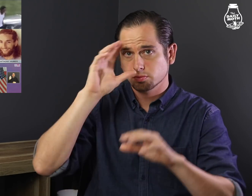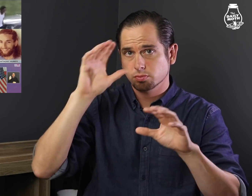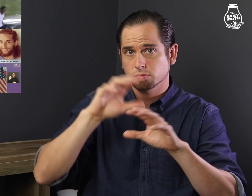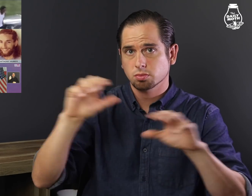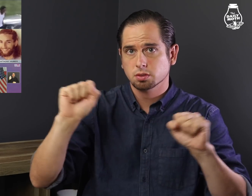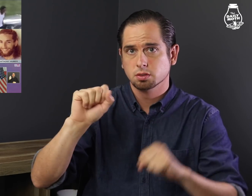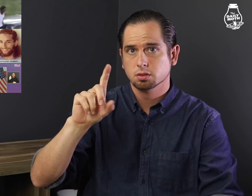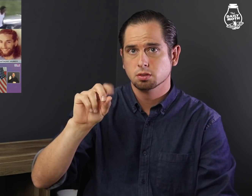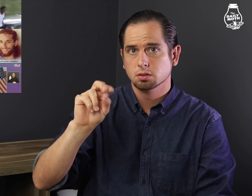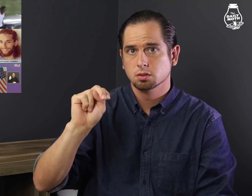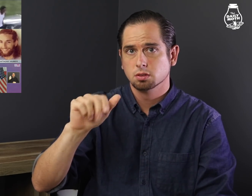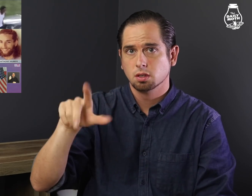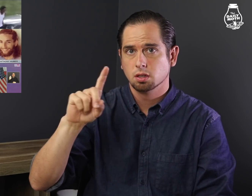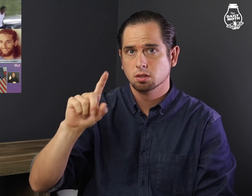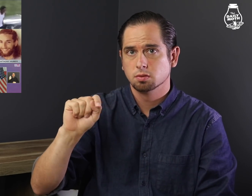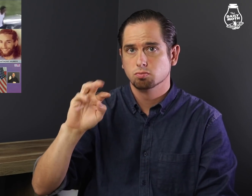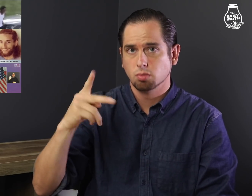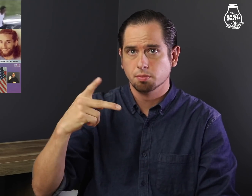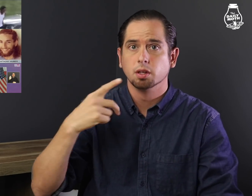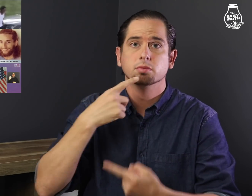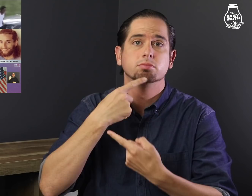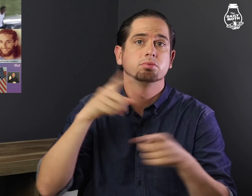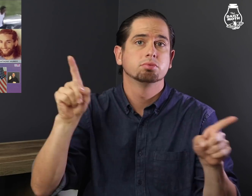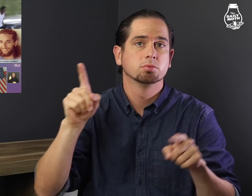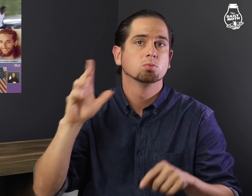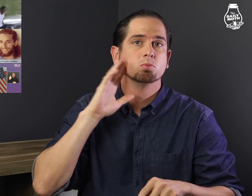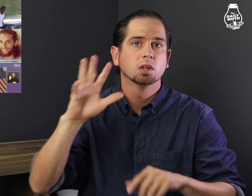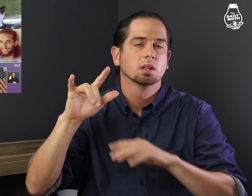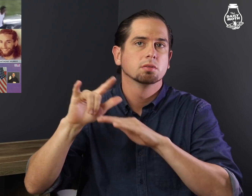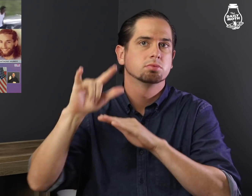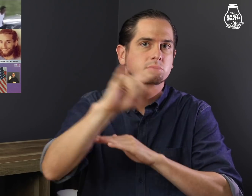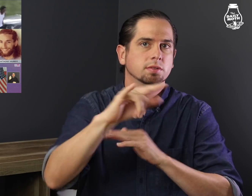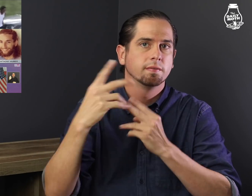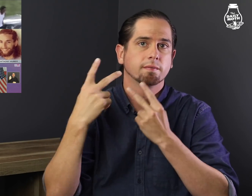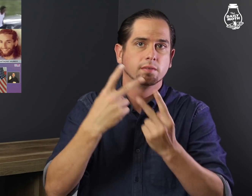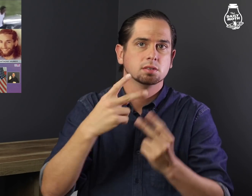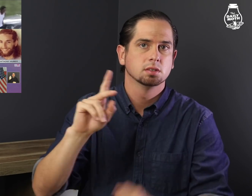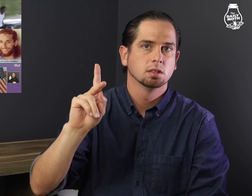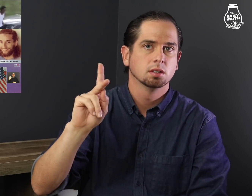President Donald Trump announced he would visit